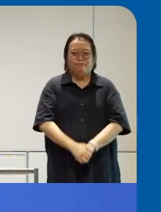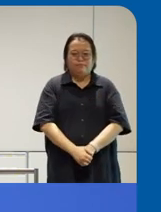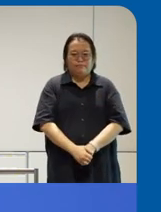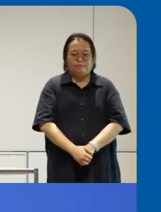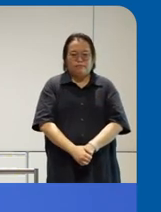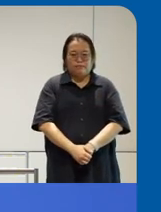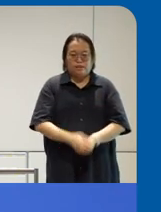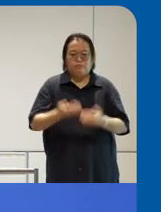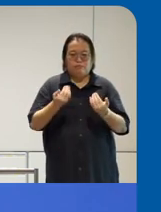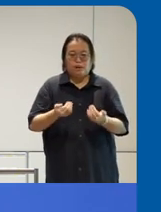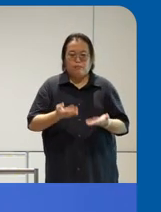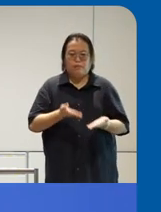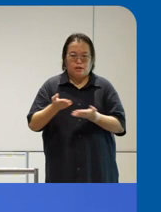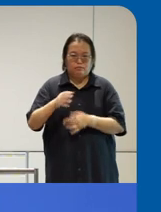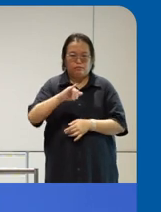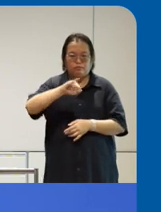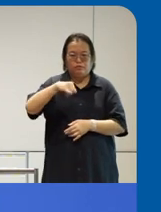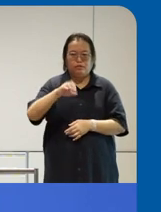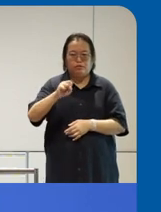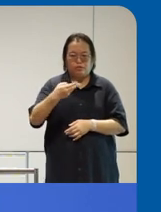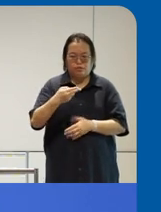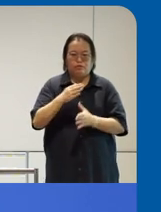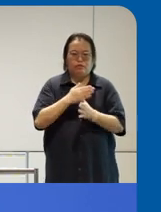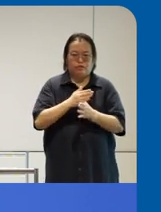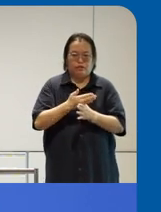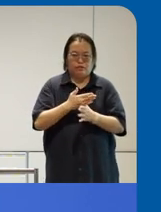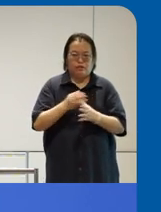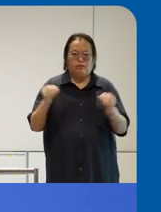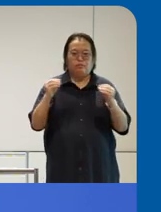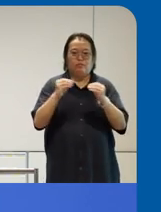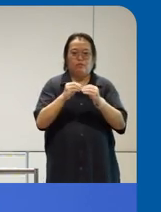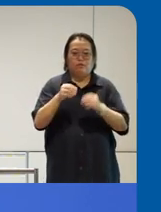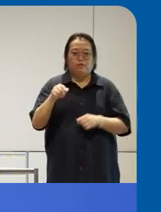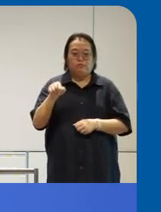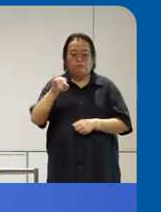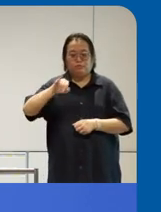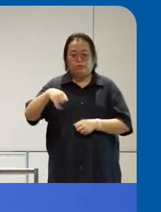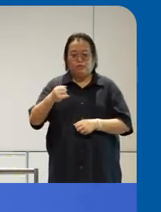I'll pass on to Josh to uh share more on how he has been working with fashionable to make great